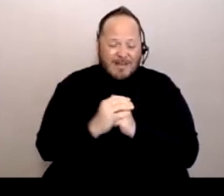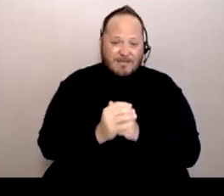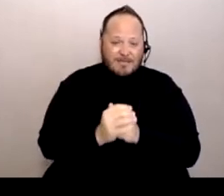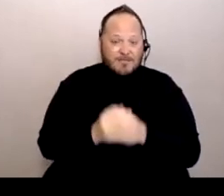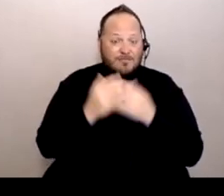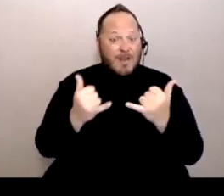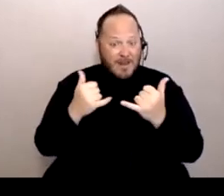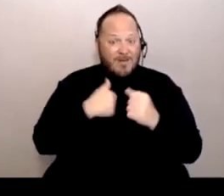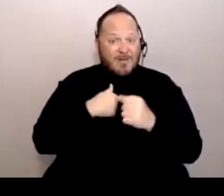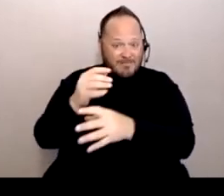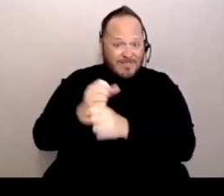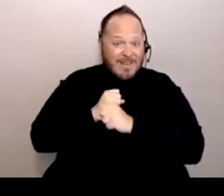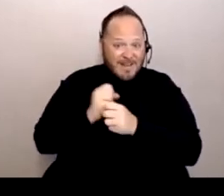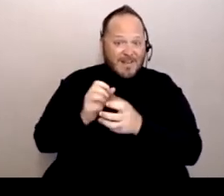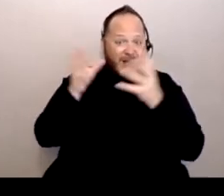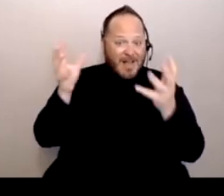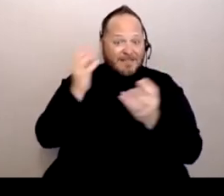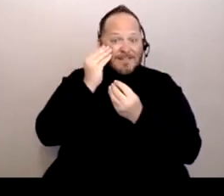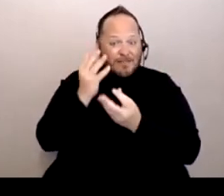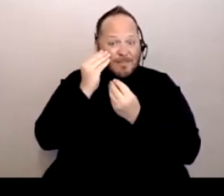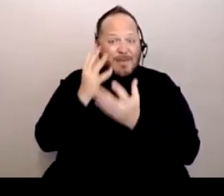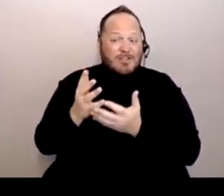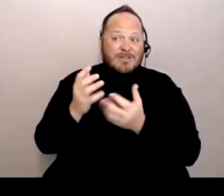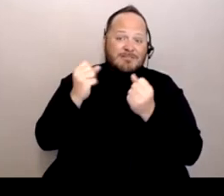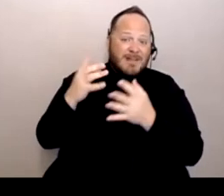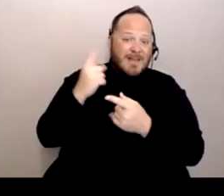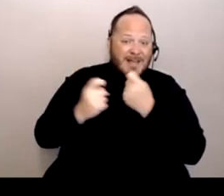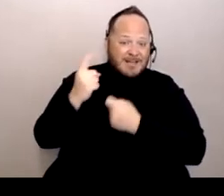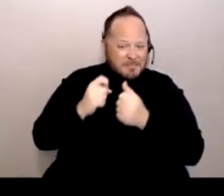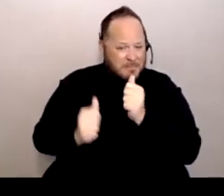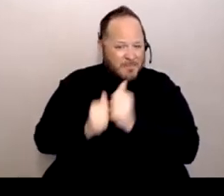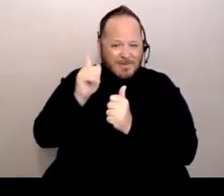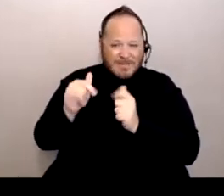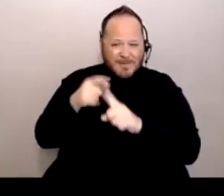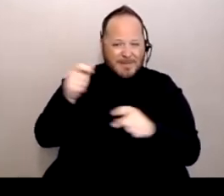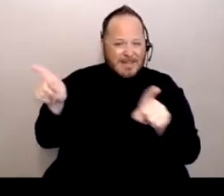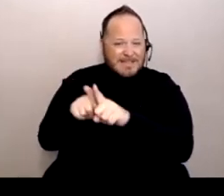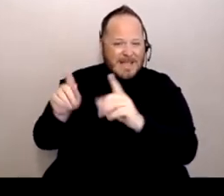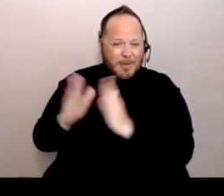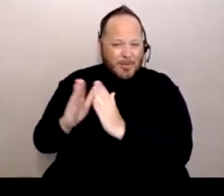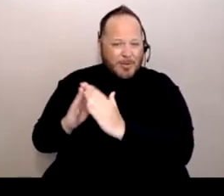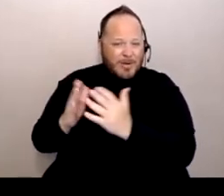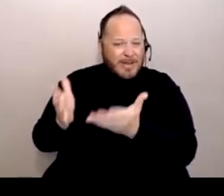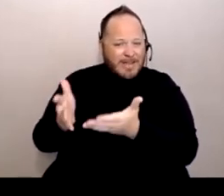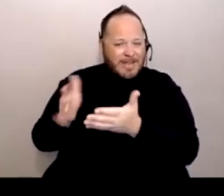and asks from the same communities. And that's tough because I'm hearing